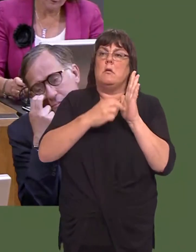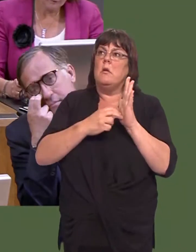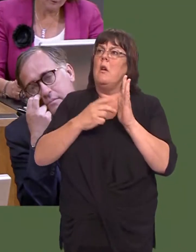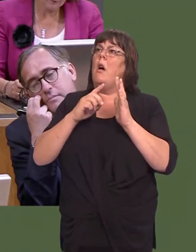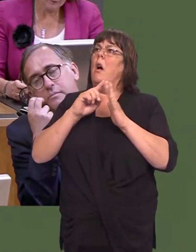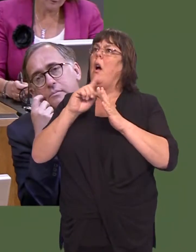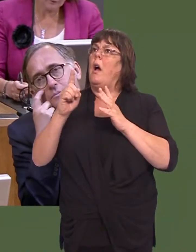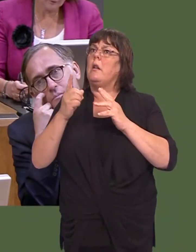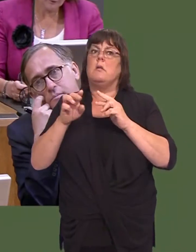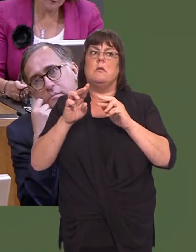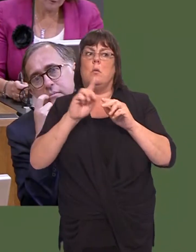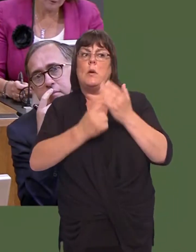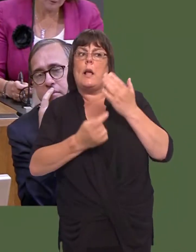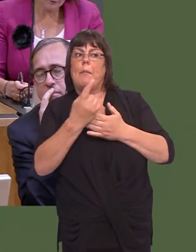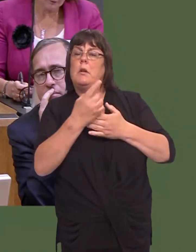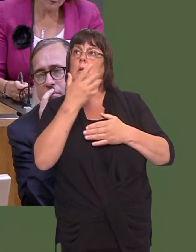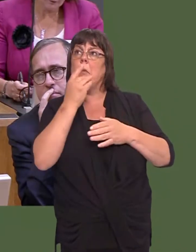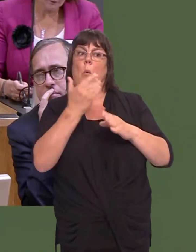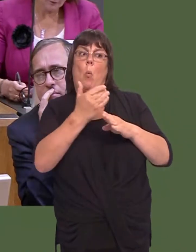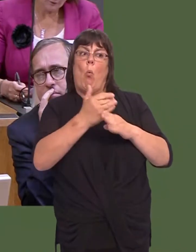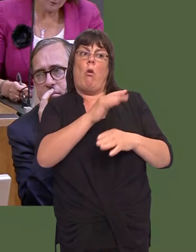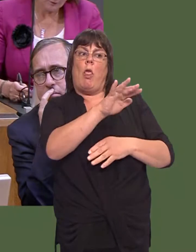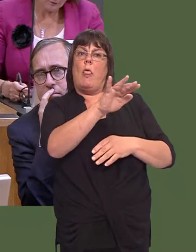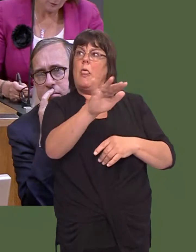of workers is being deployed at the plantóbearing in mind, of course, that theyíll have individual